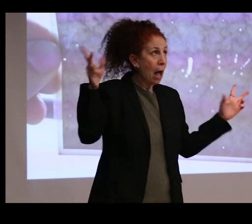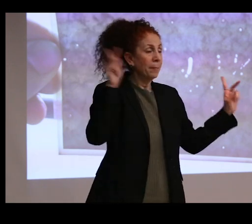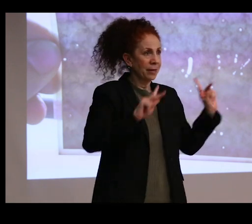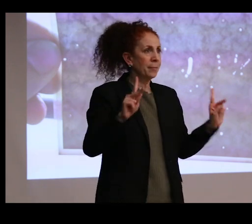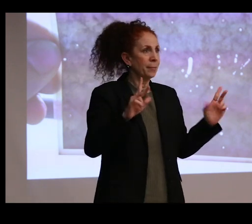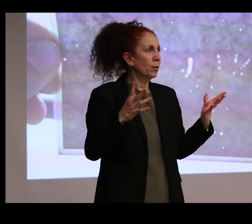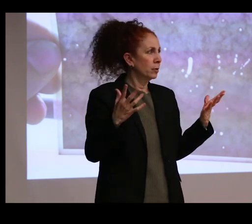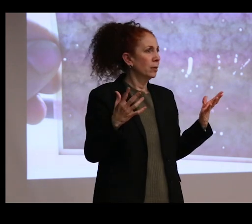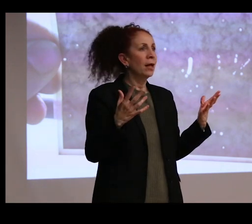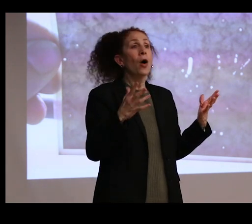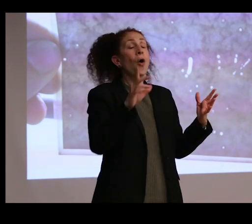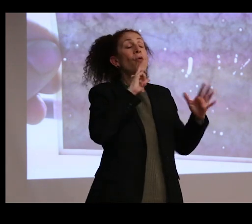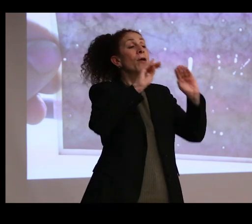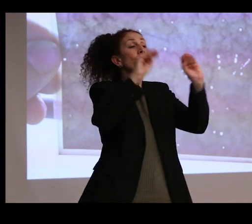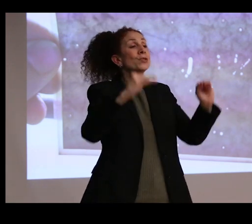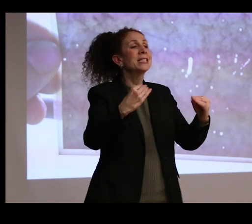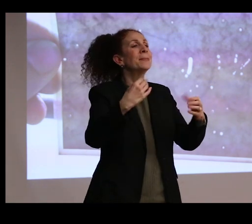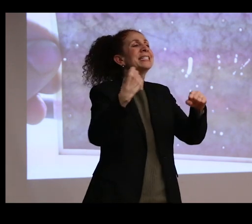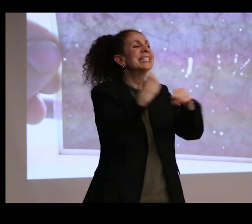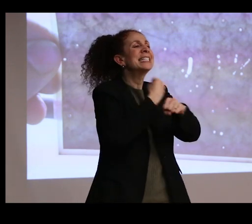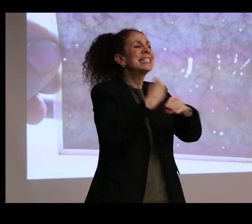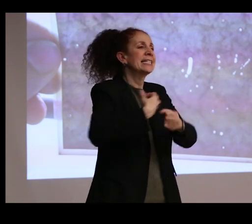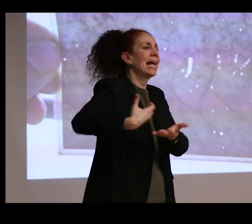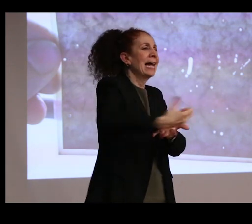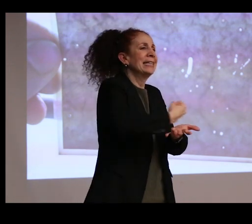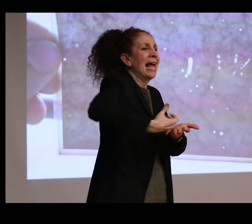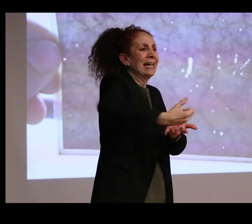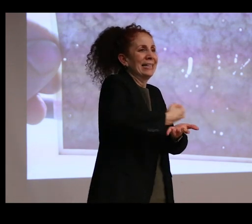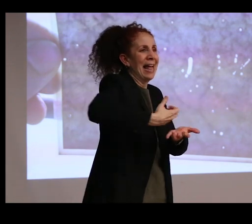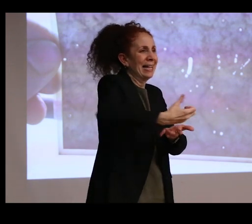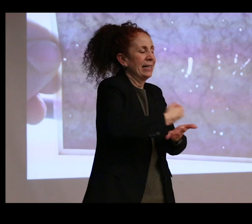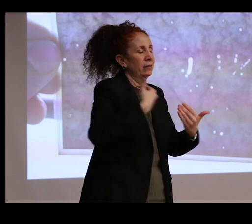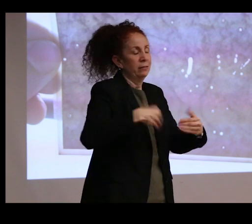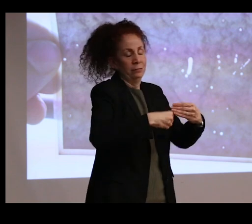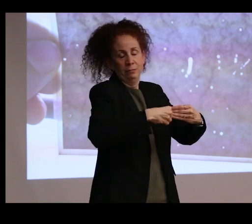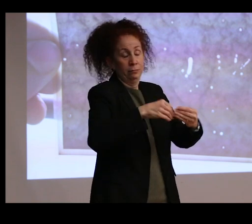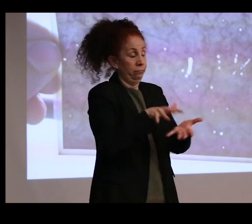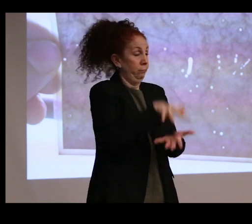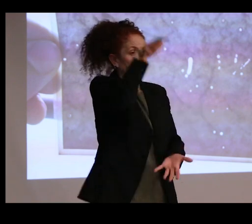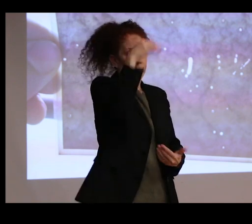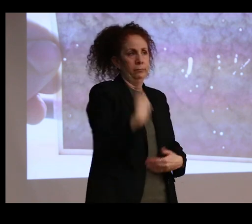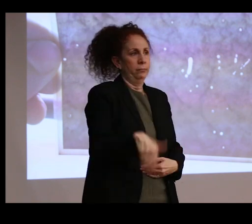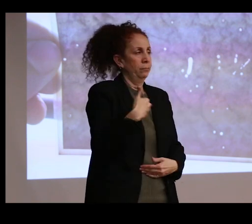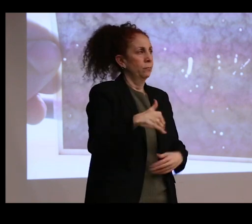that the museum gathered because the revenue department was always very interested in how many people are using this resource.